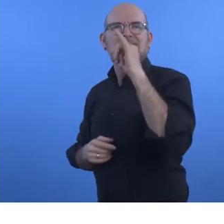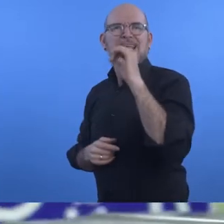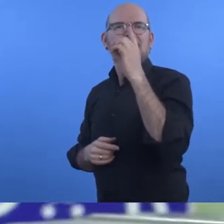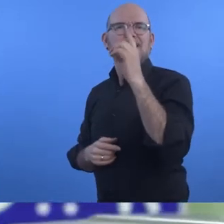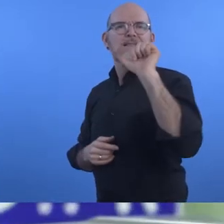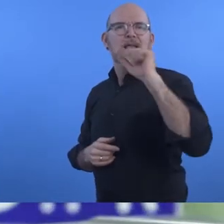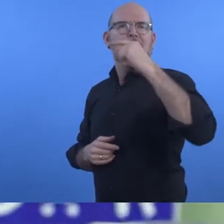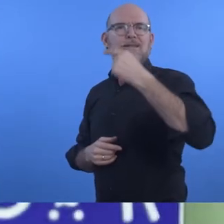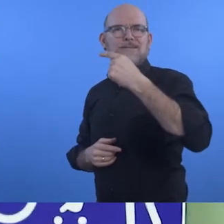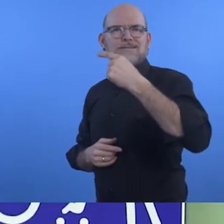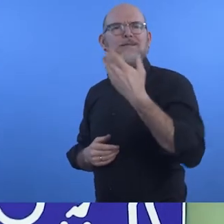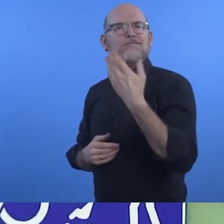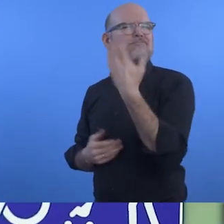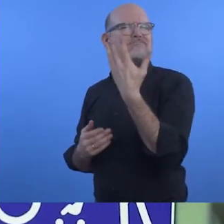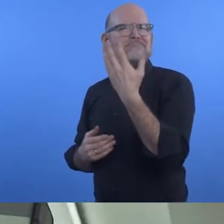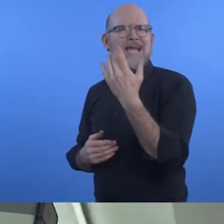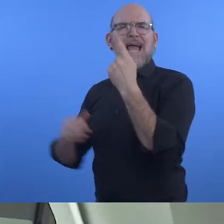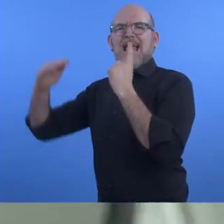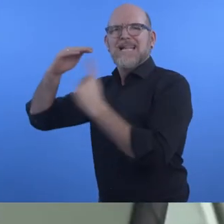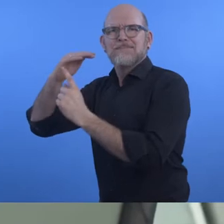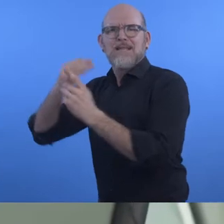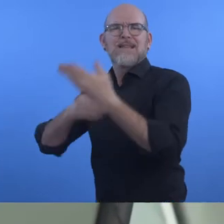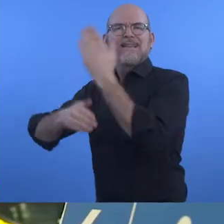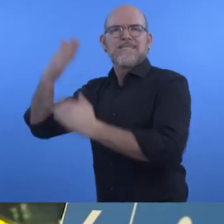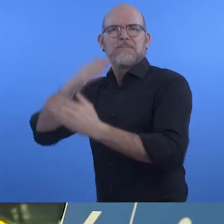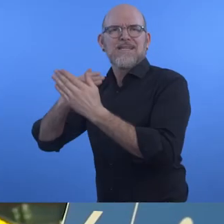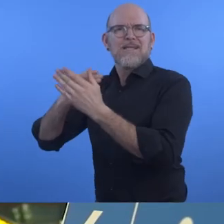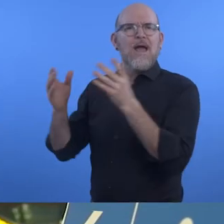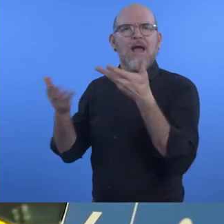The Independent Disability Advisory Group advises Transport for London,